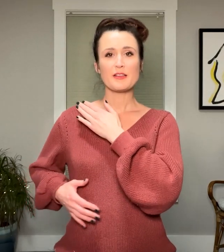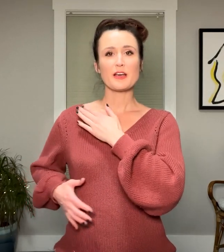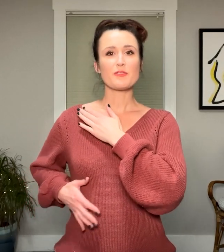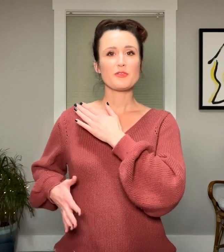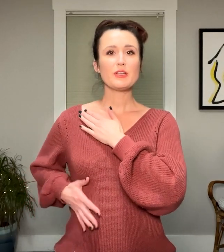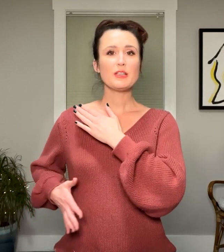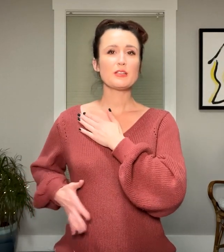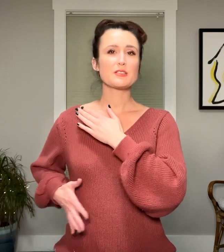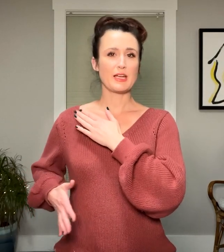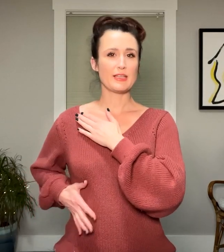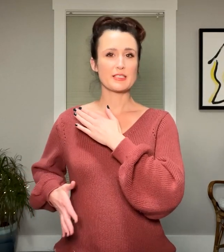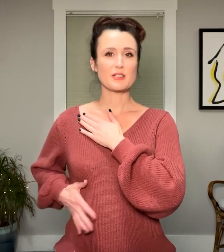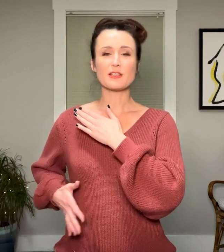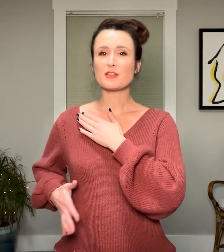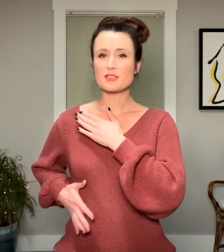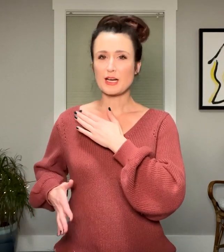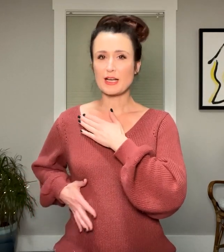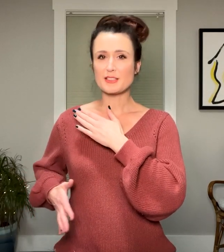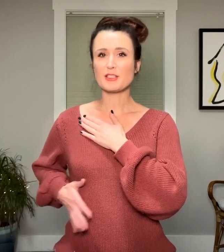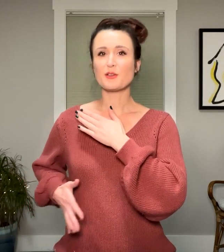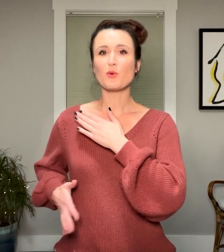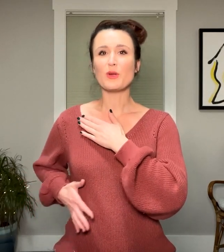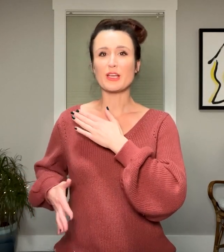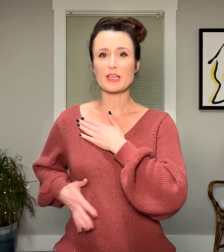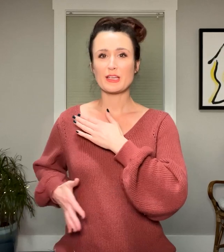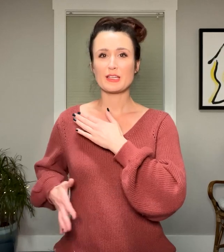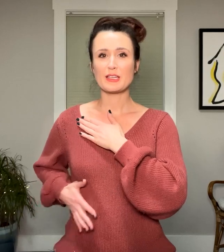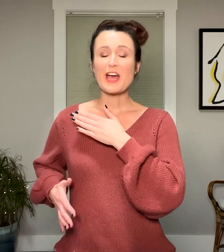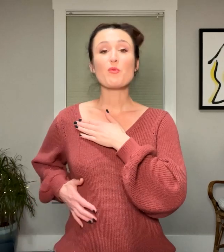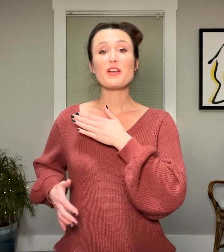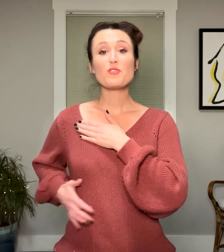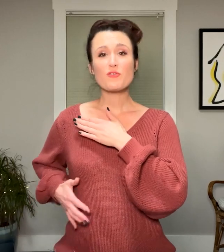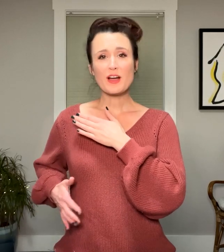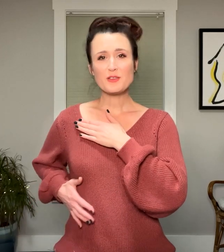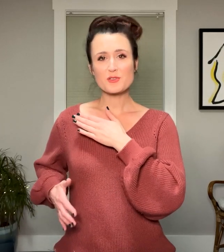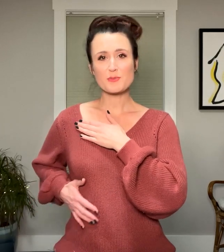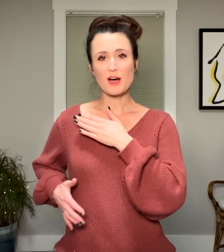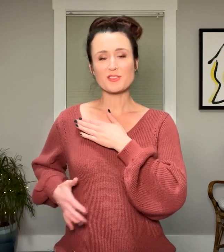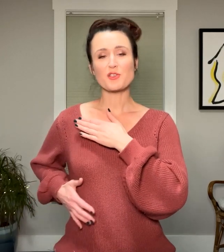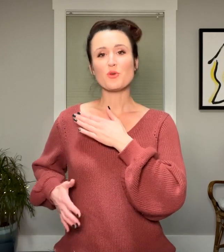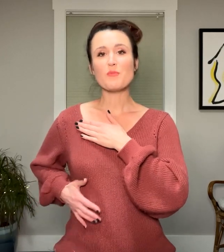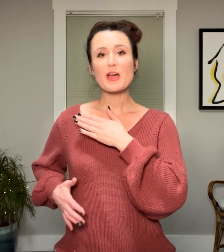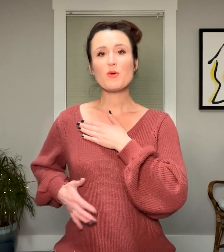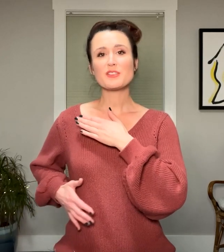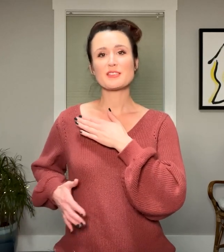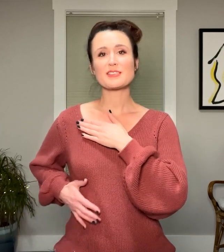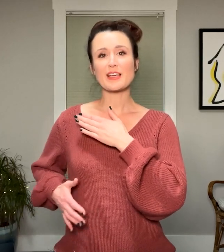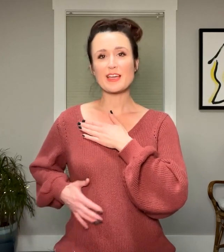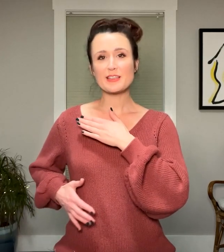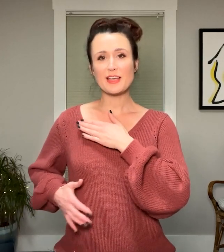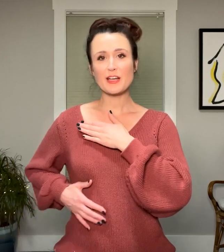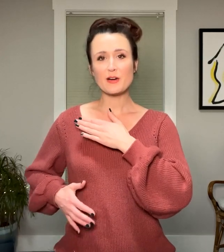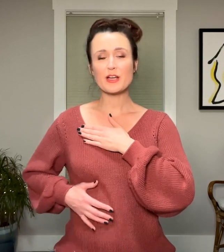that feel a little tense, a little tight, a little weak. And when you find those spots, you may want to stay in that area